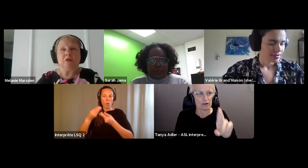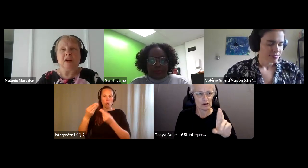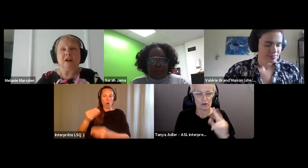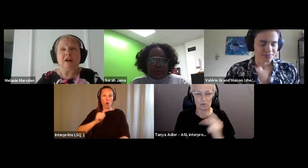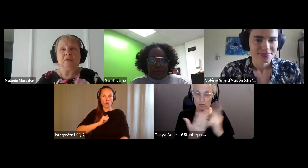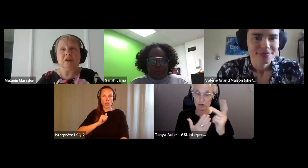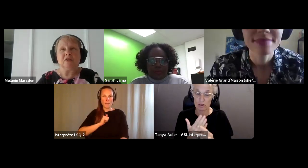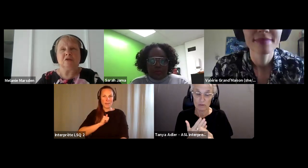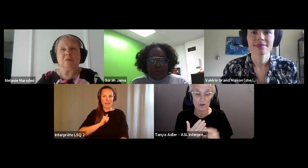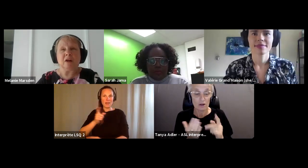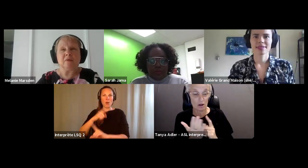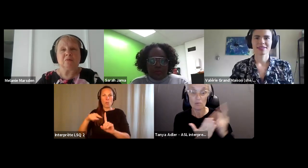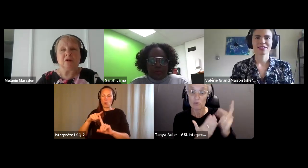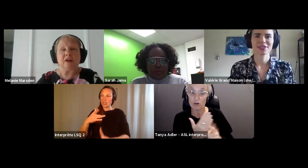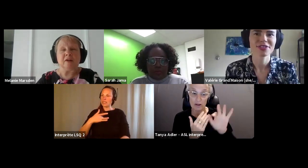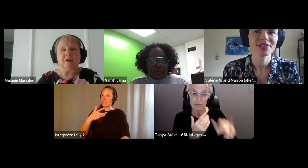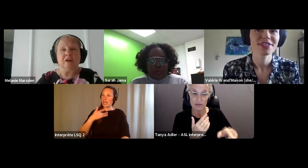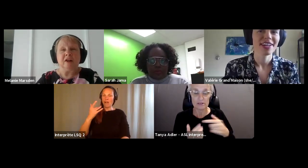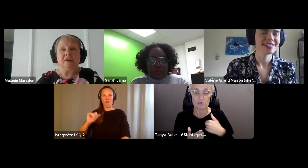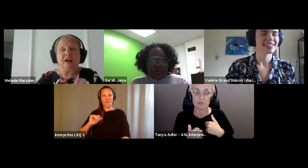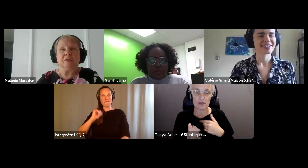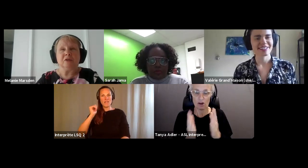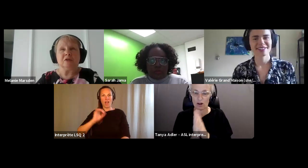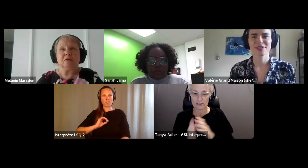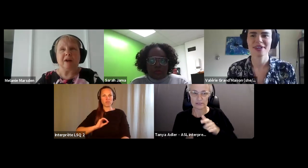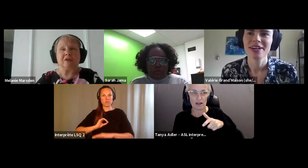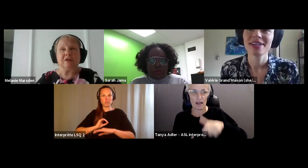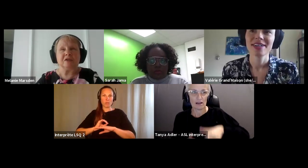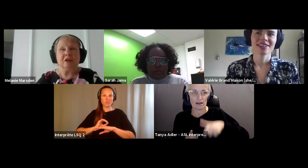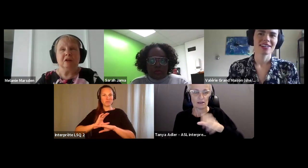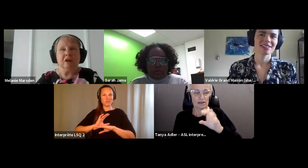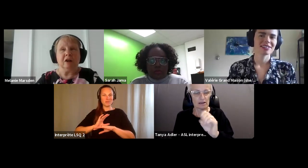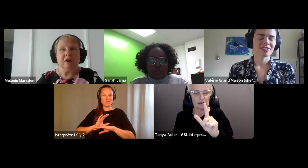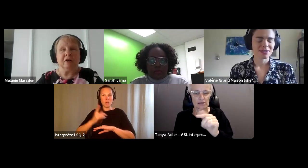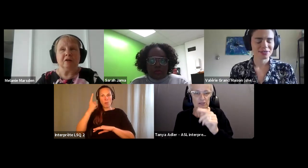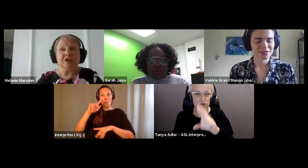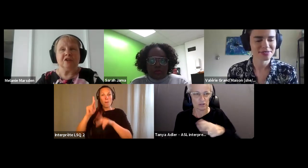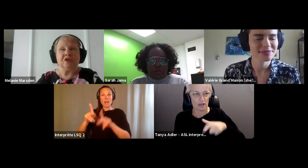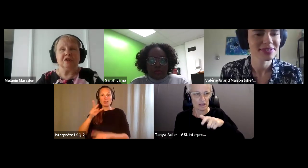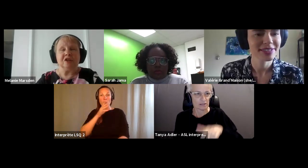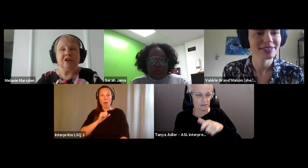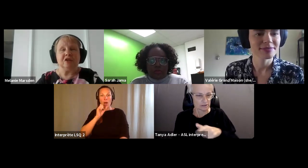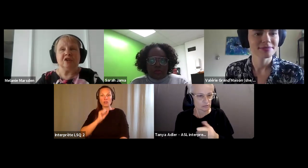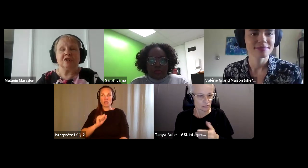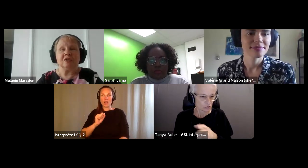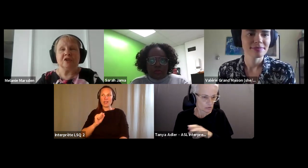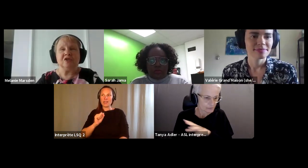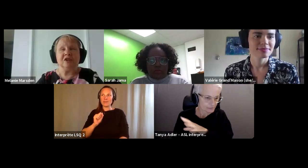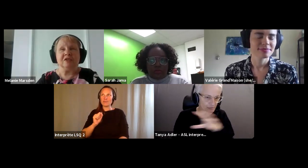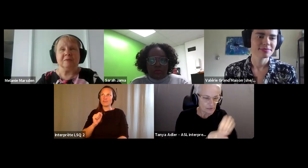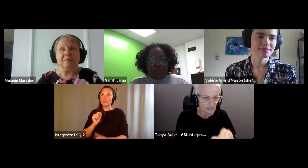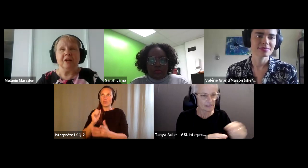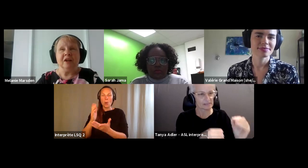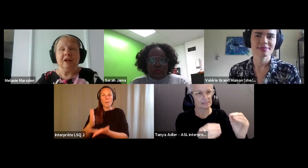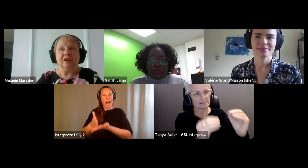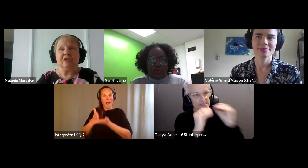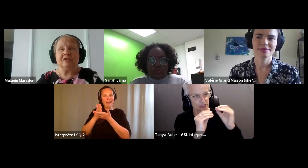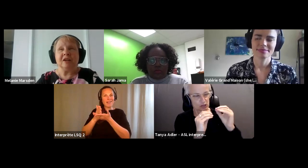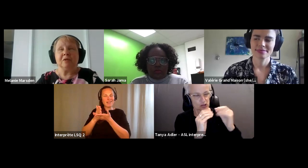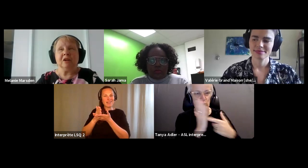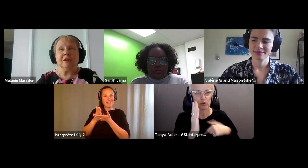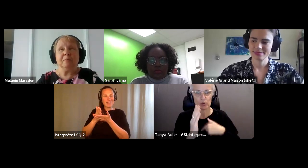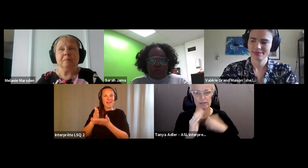Melanie Marsden: bring an elder into where I was working and the Elder could direct us on our teachings and to teach us our teachings and at the same time.